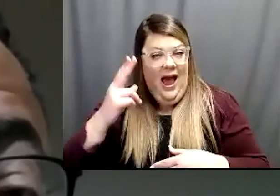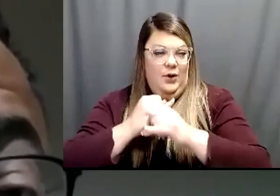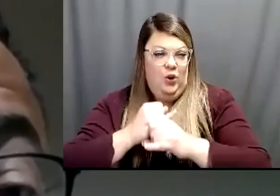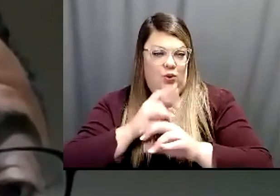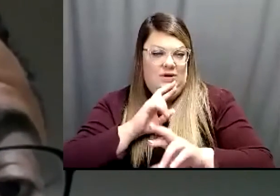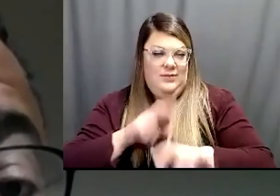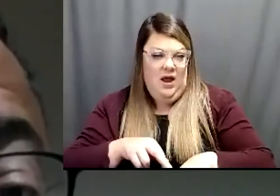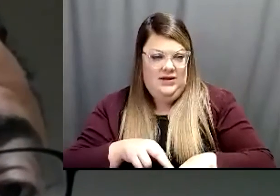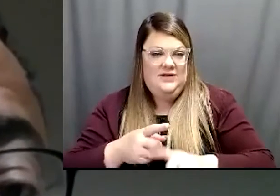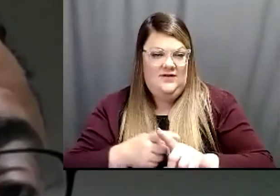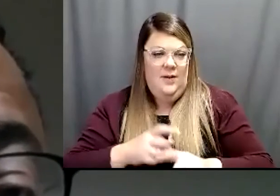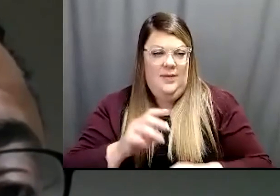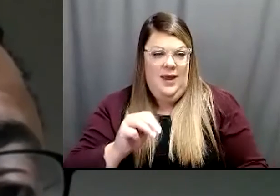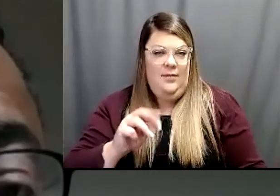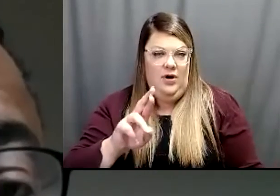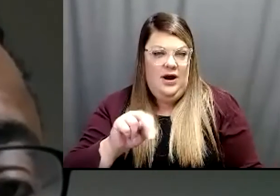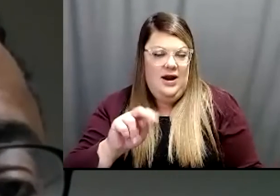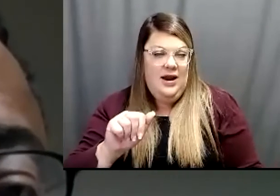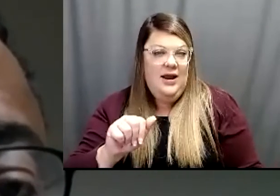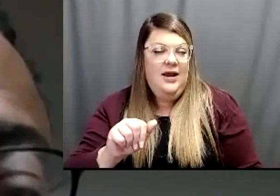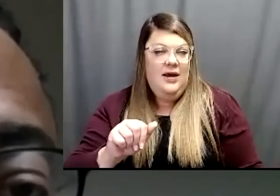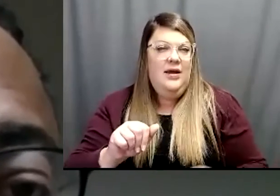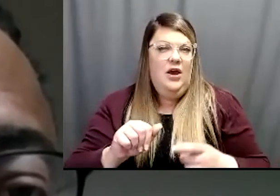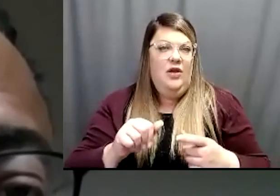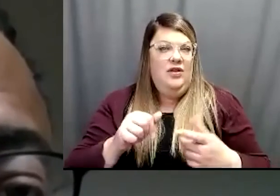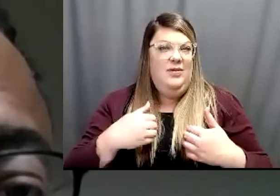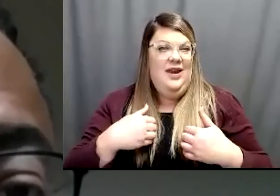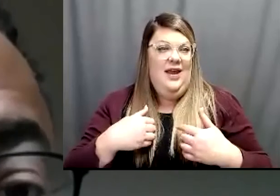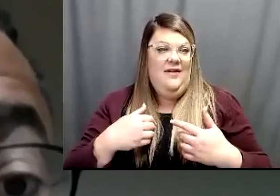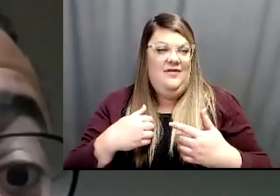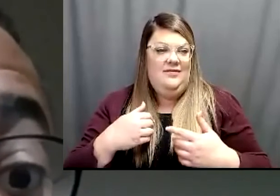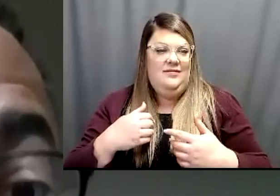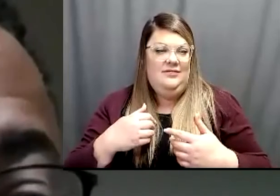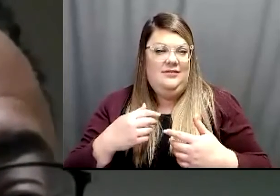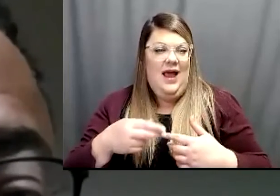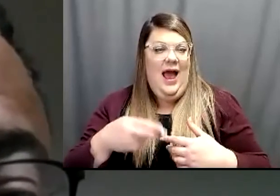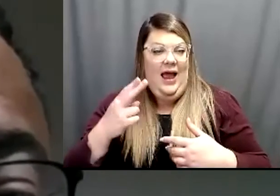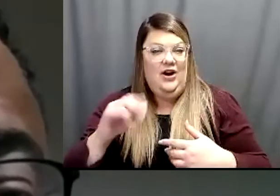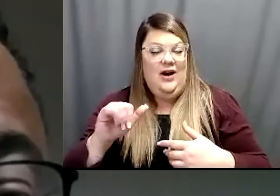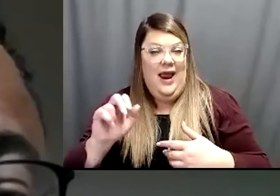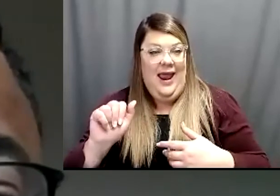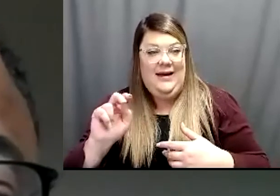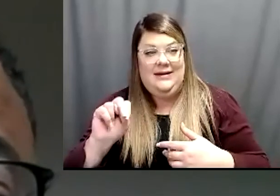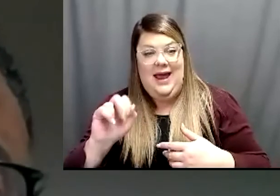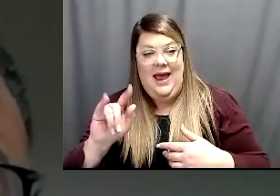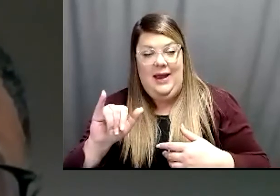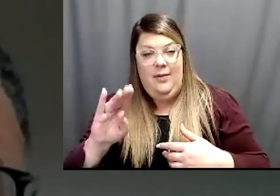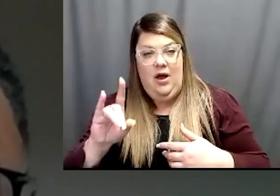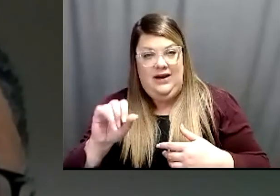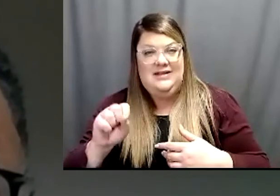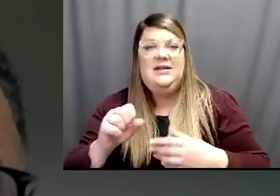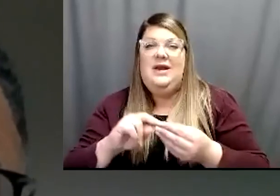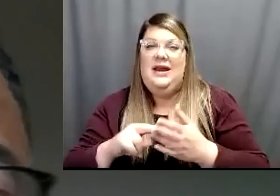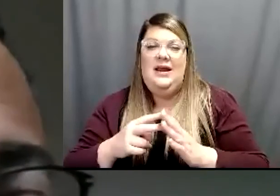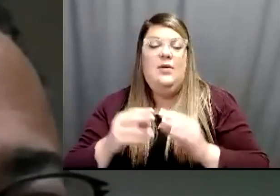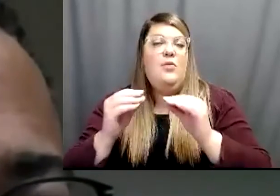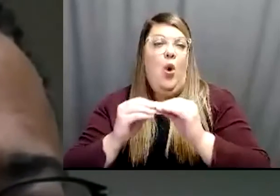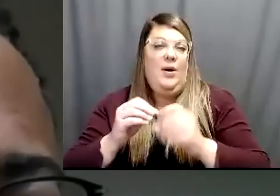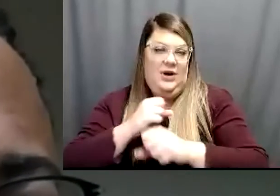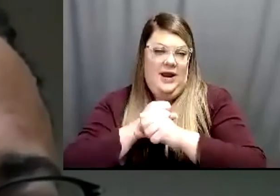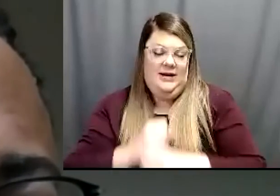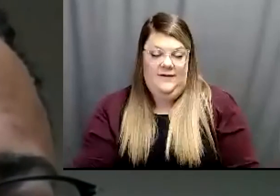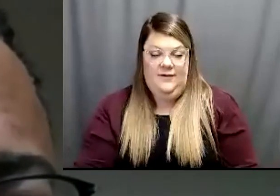actually having higher antibody responses in those people meaning that elect is is more protected.